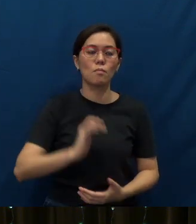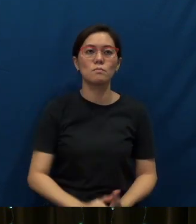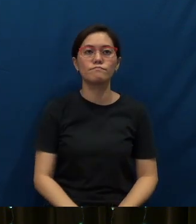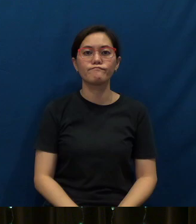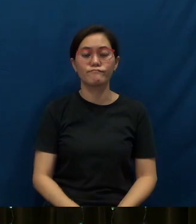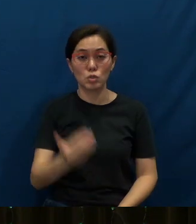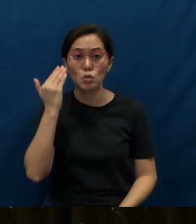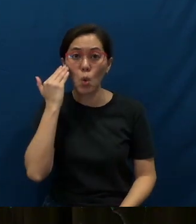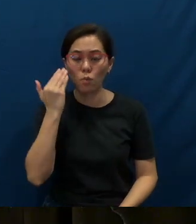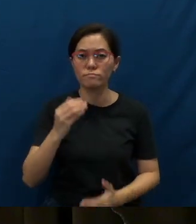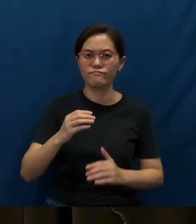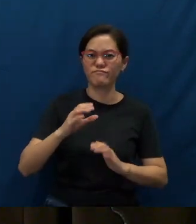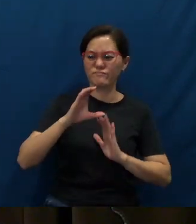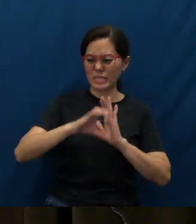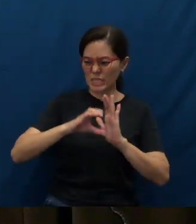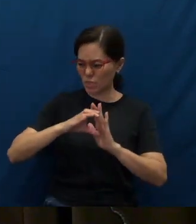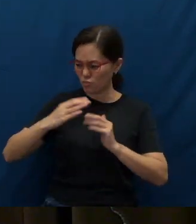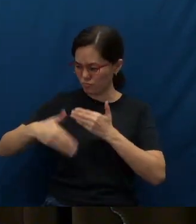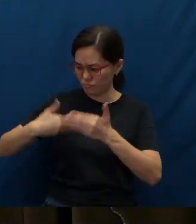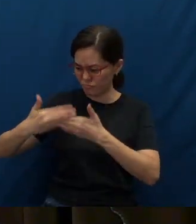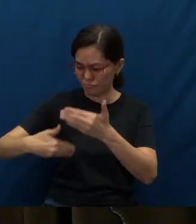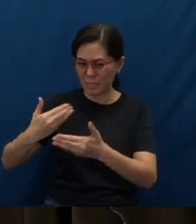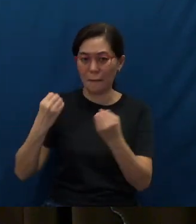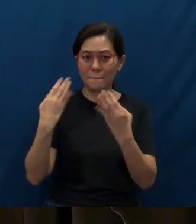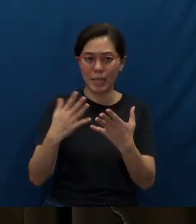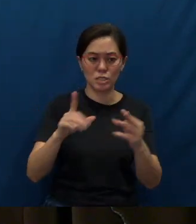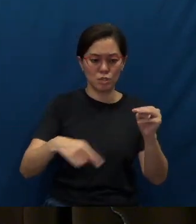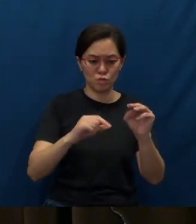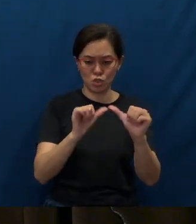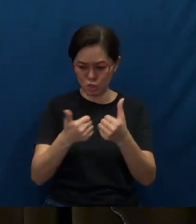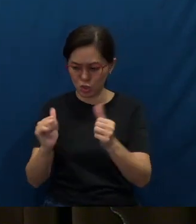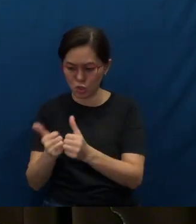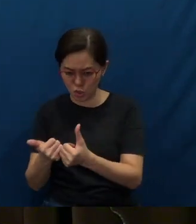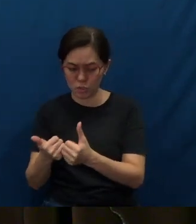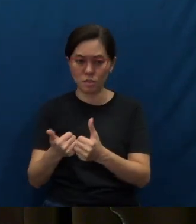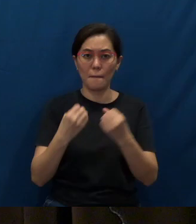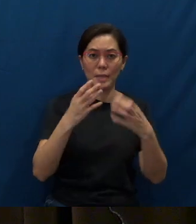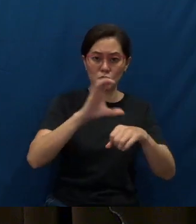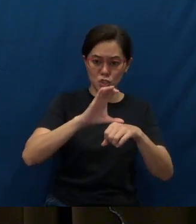You know, for centuries, many mission agencies, many churches have adopted Acts chapter 1